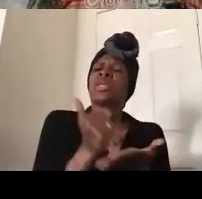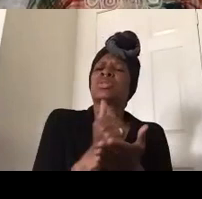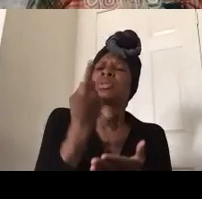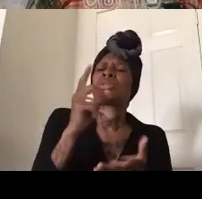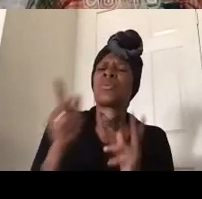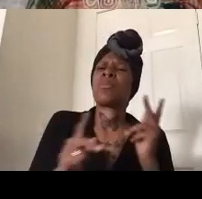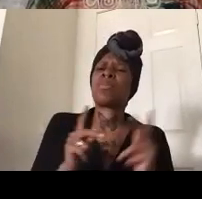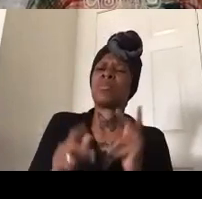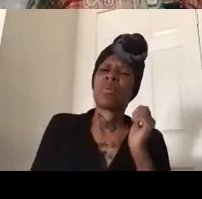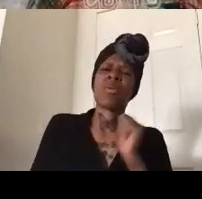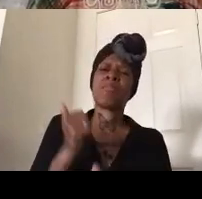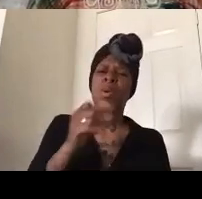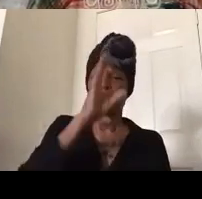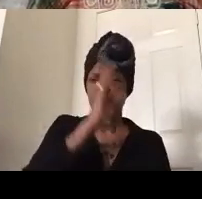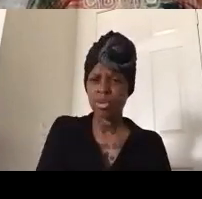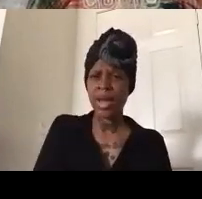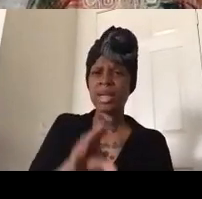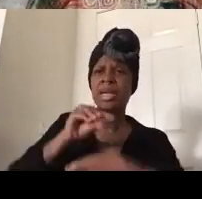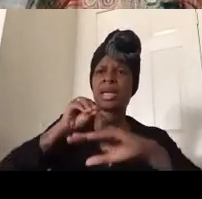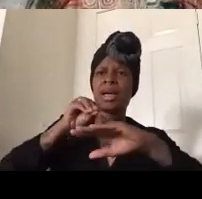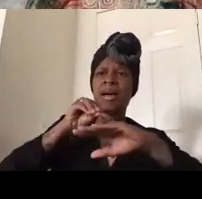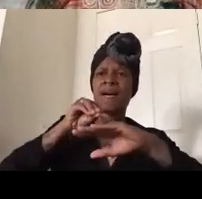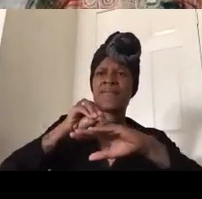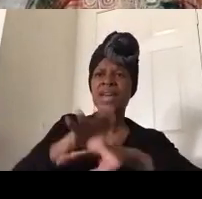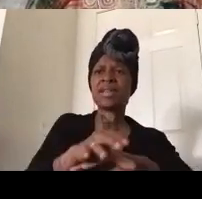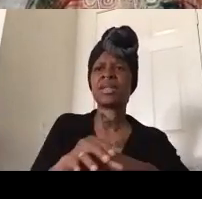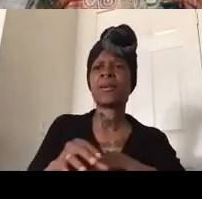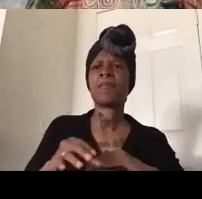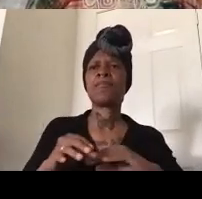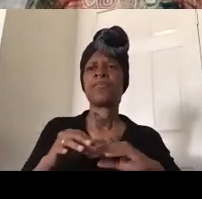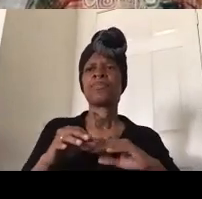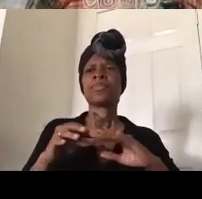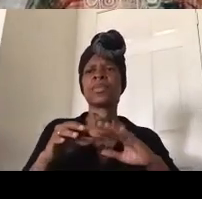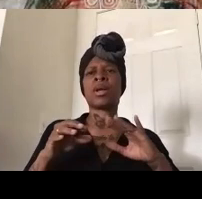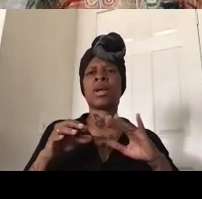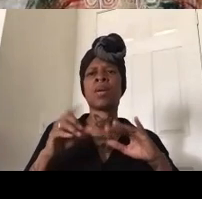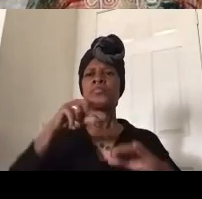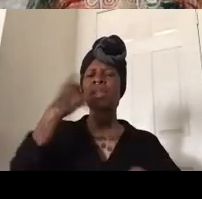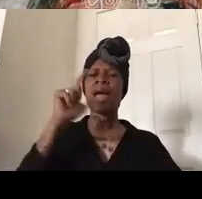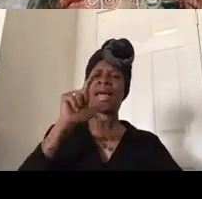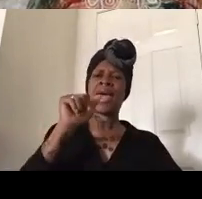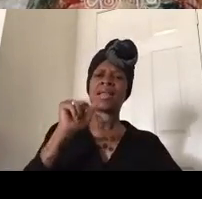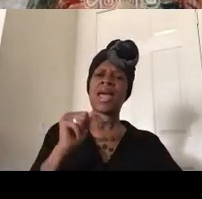directly affected and so we released these black la demands in concert with